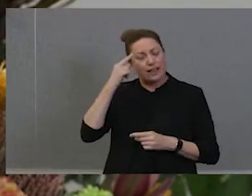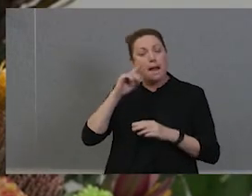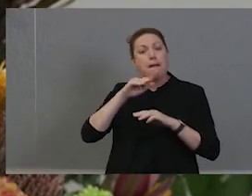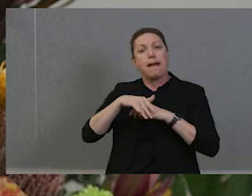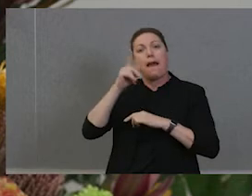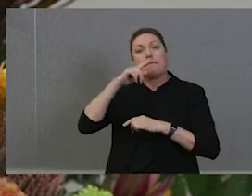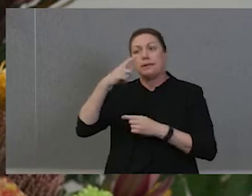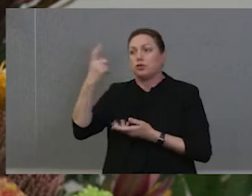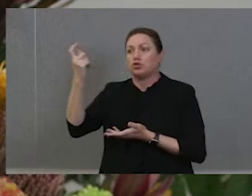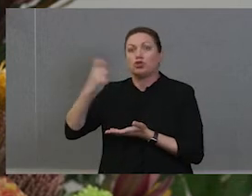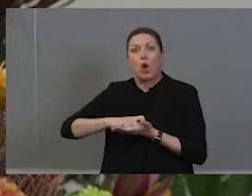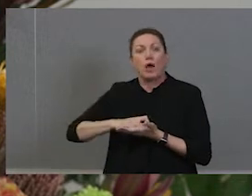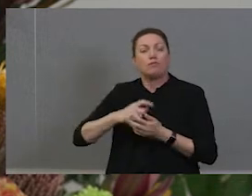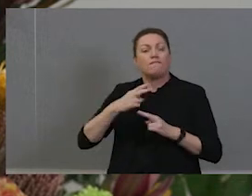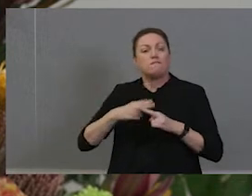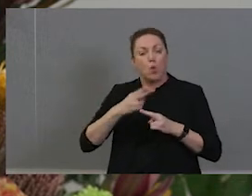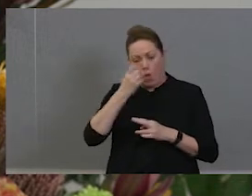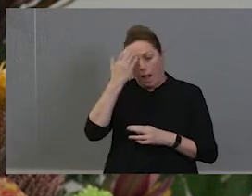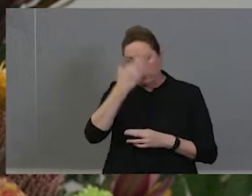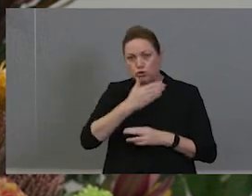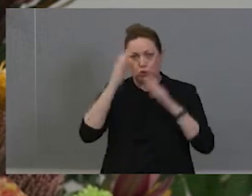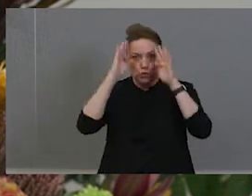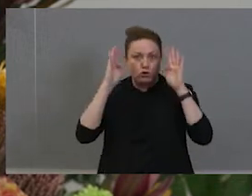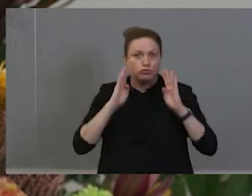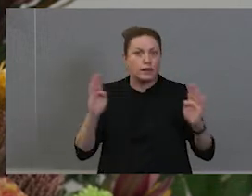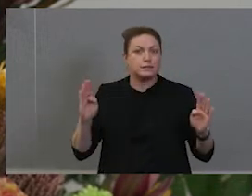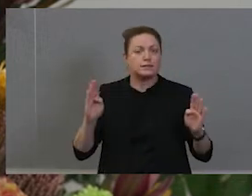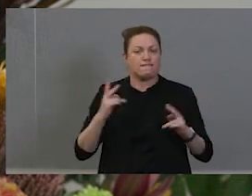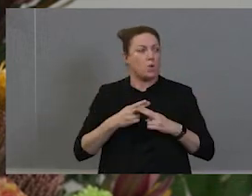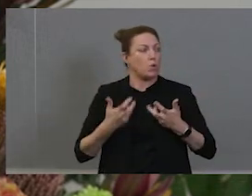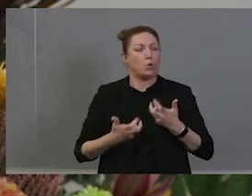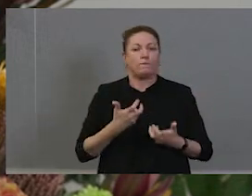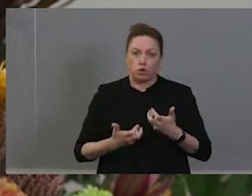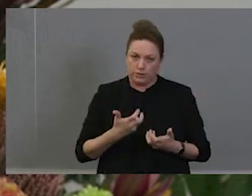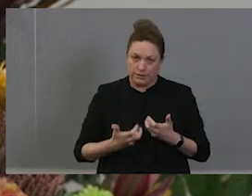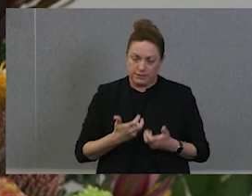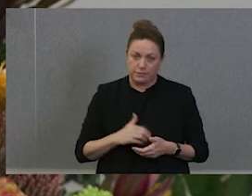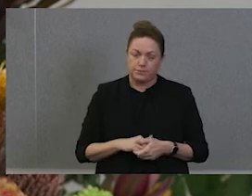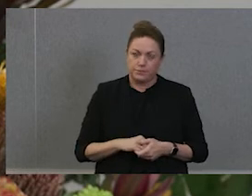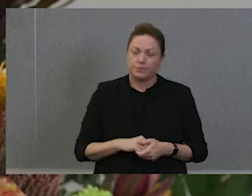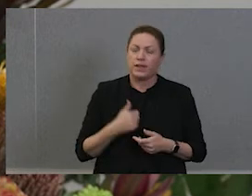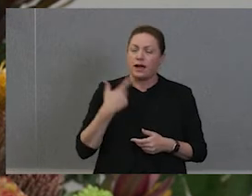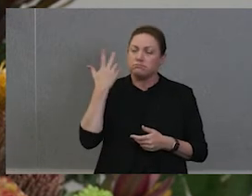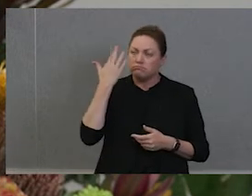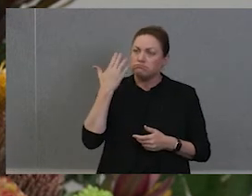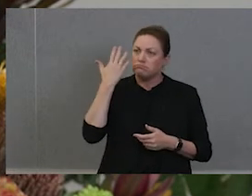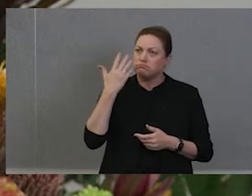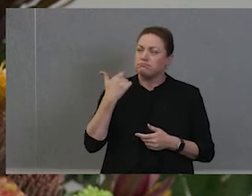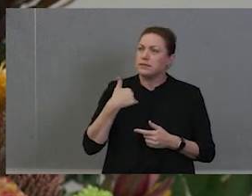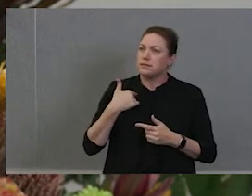Aboriginal purposes, Aboriginal and Torres Strait Islander purposes at the University, Just reflecting on my conversations with them. And